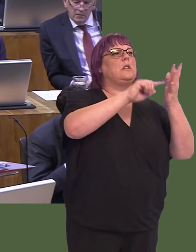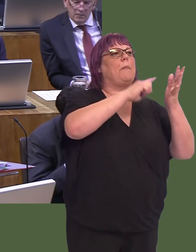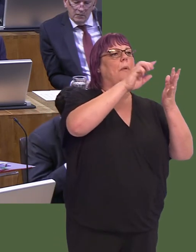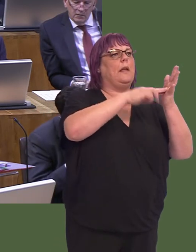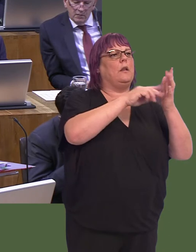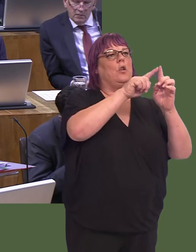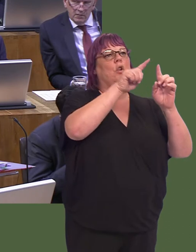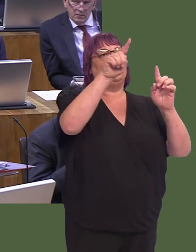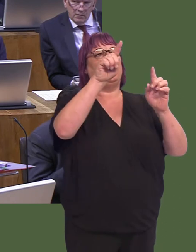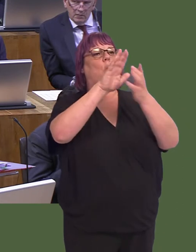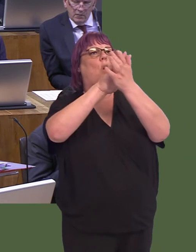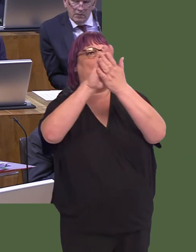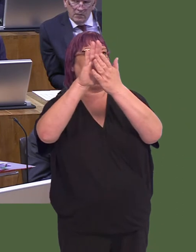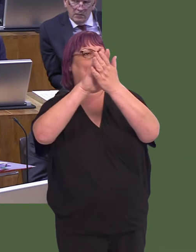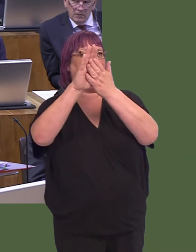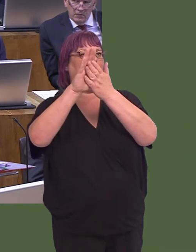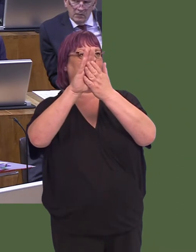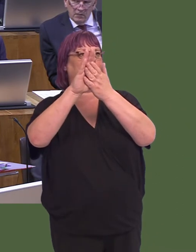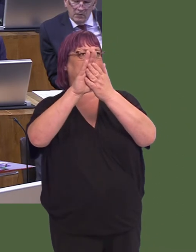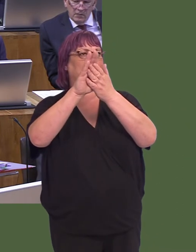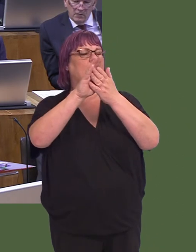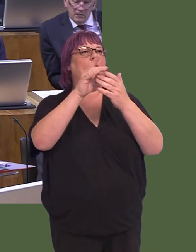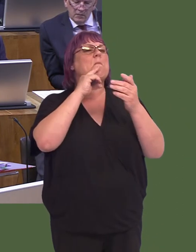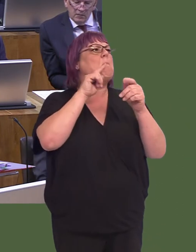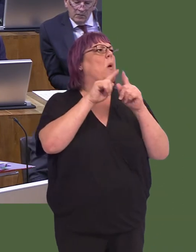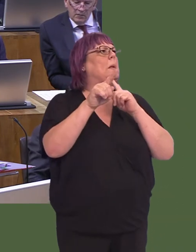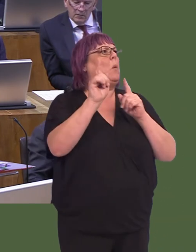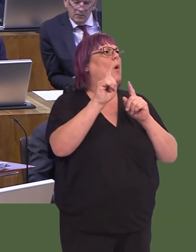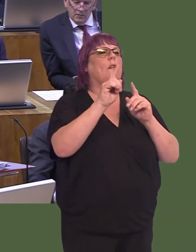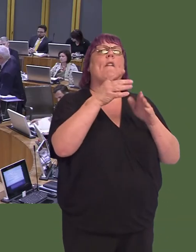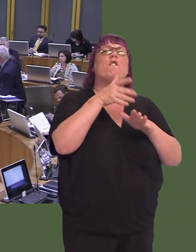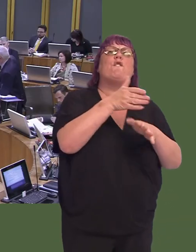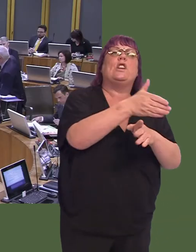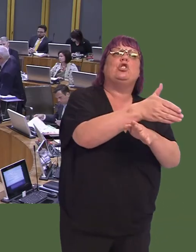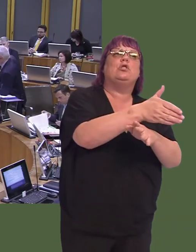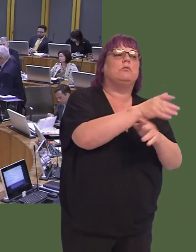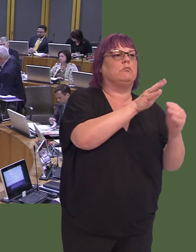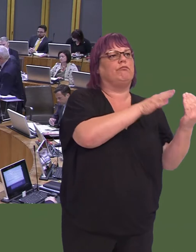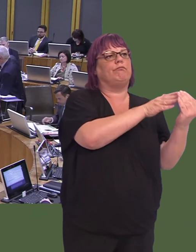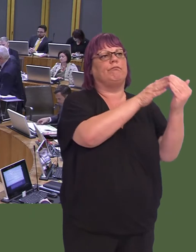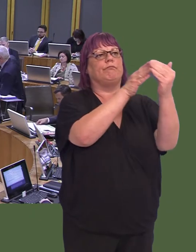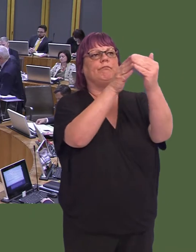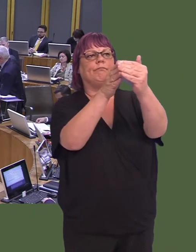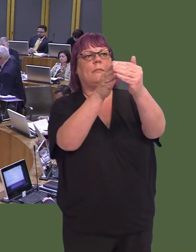Their problem was that they would carry something like fish and then find that they couldnít